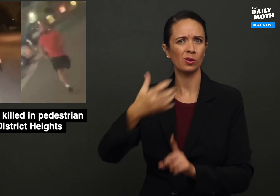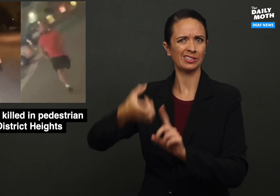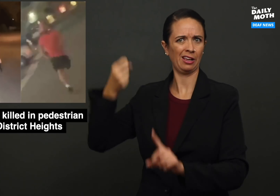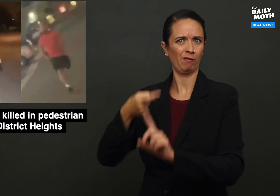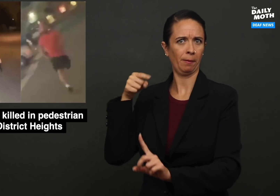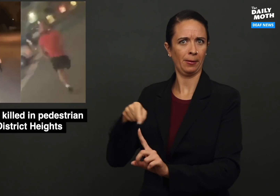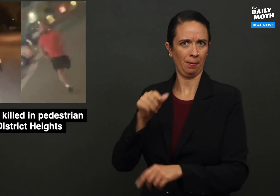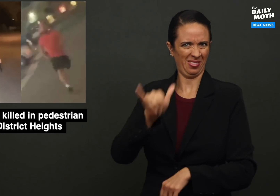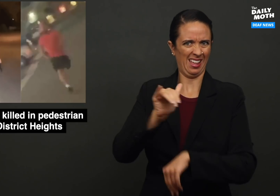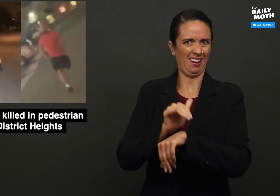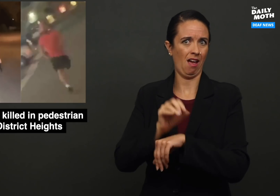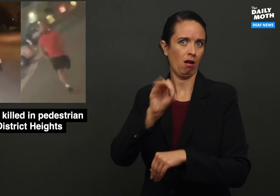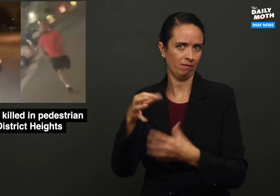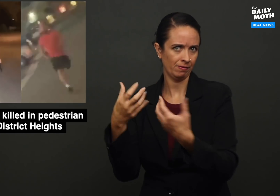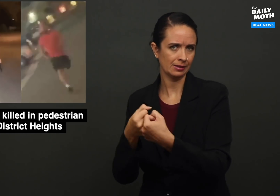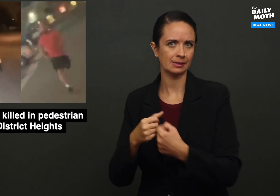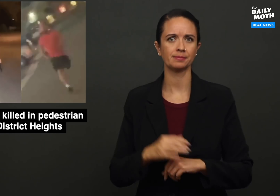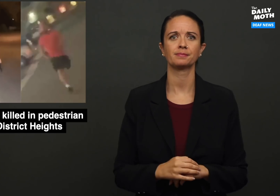taken from him that night of the accident.